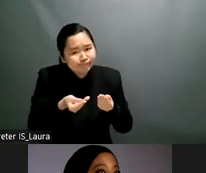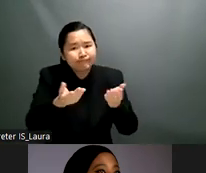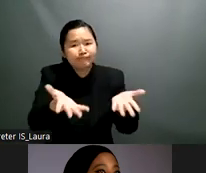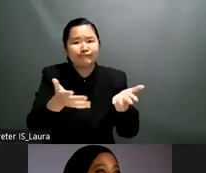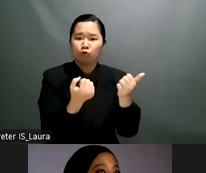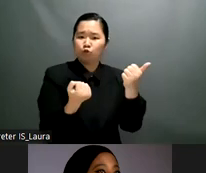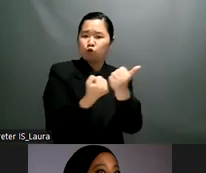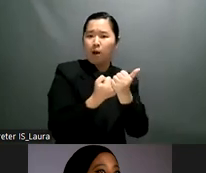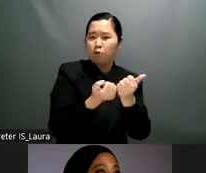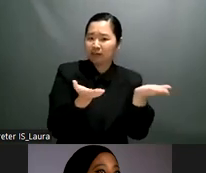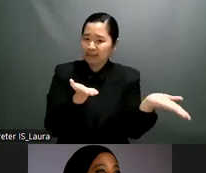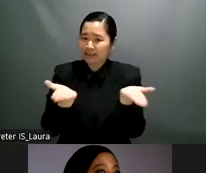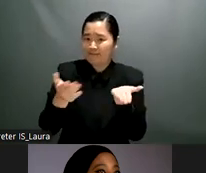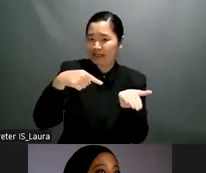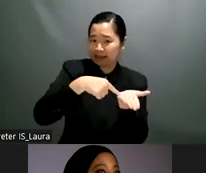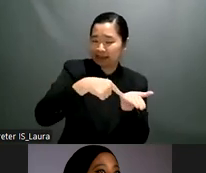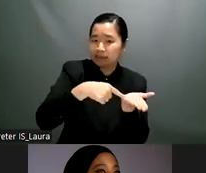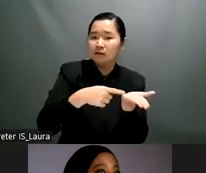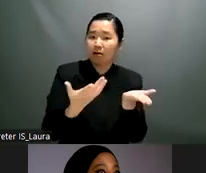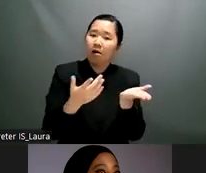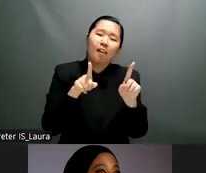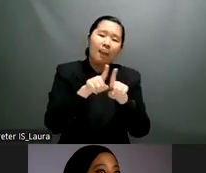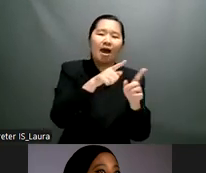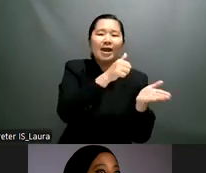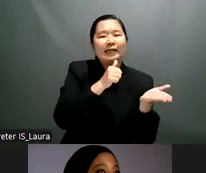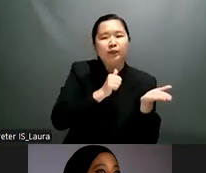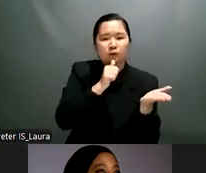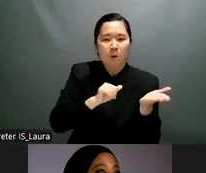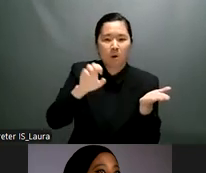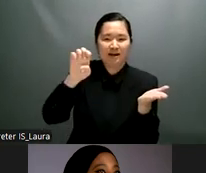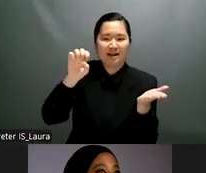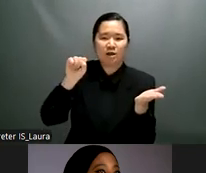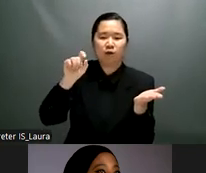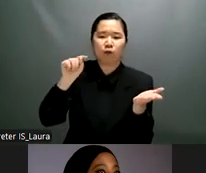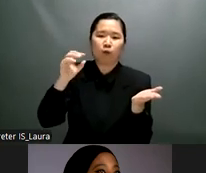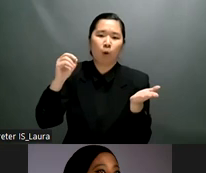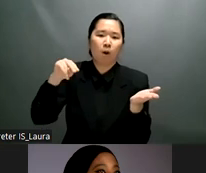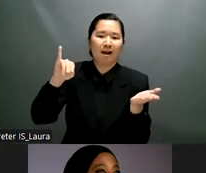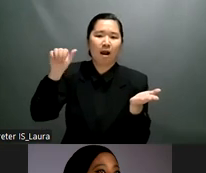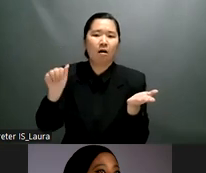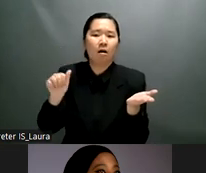in small towns or remote areas so this prevented insulinization and ensured for them better quality